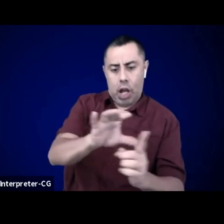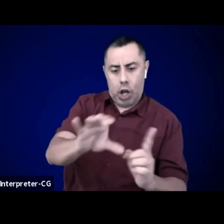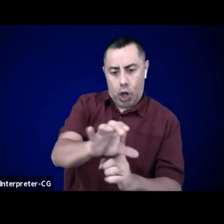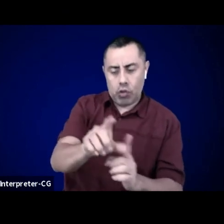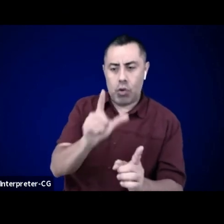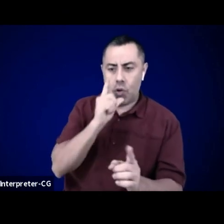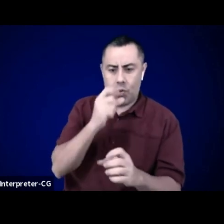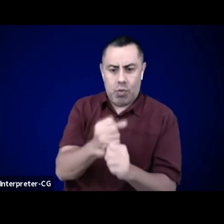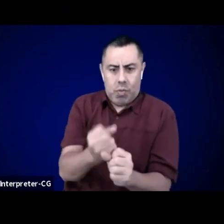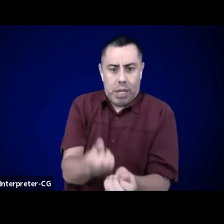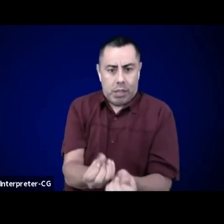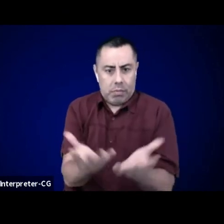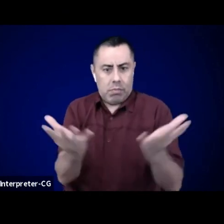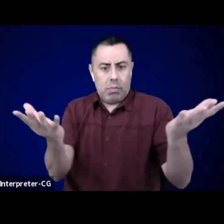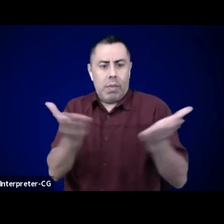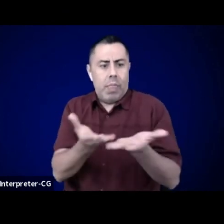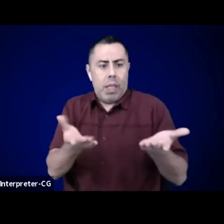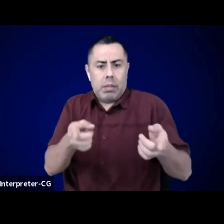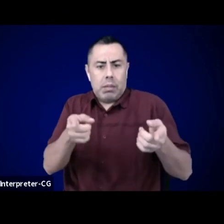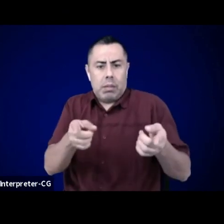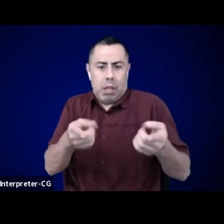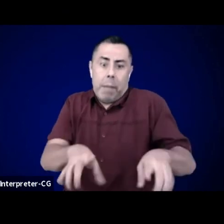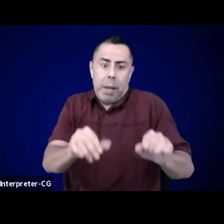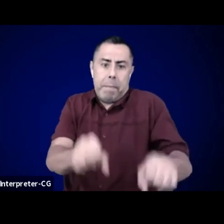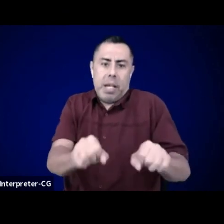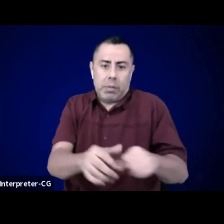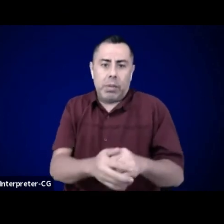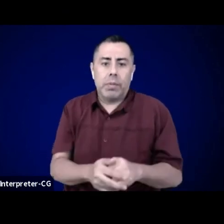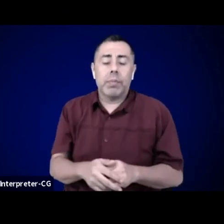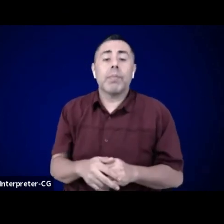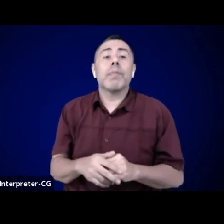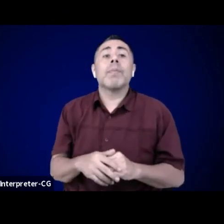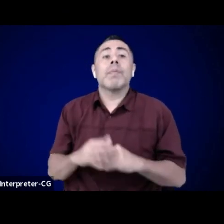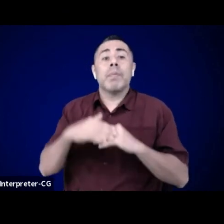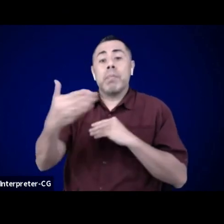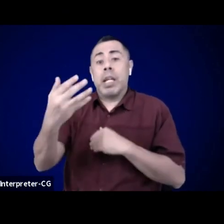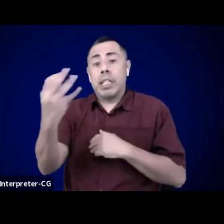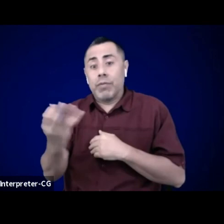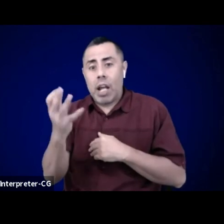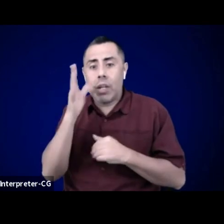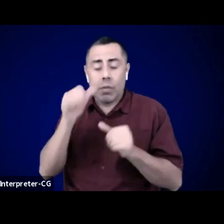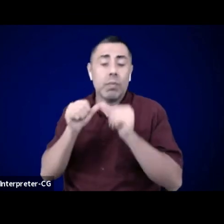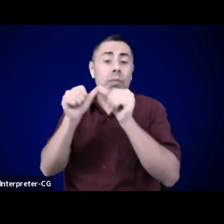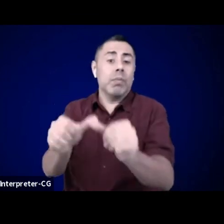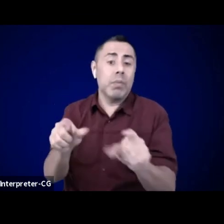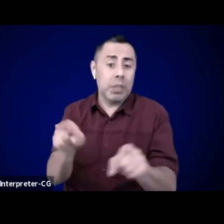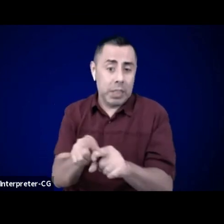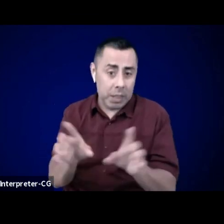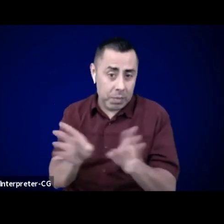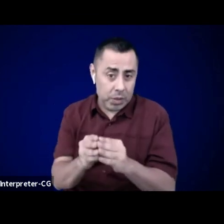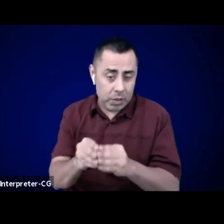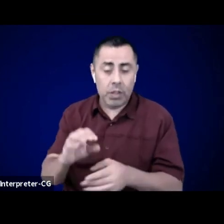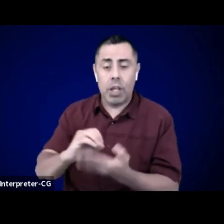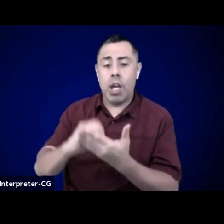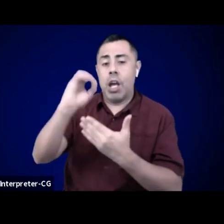there is an understanding of you know, the cultural appropriation, the stereotyping,